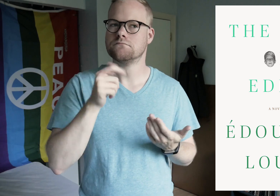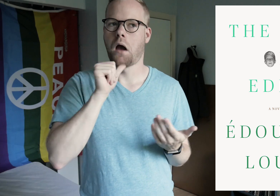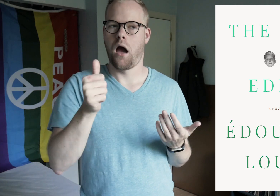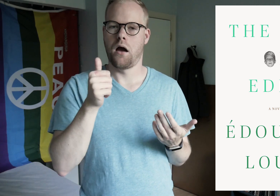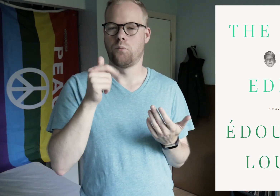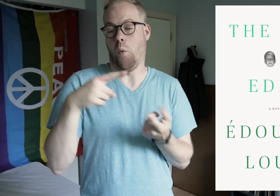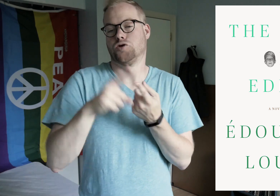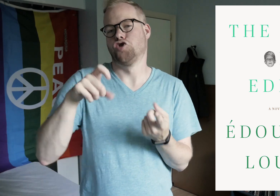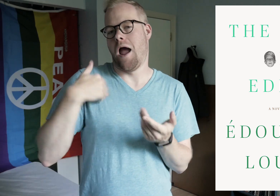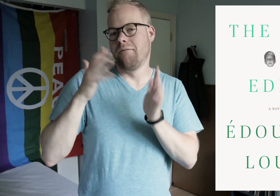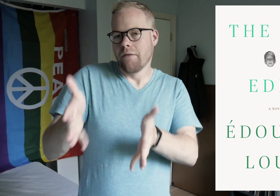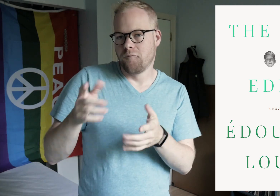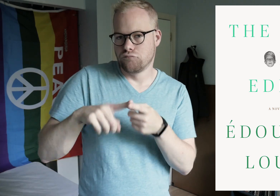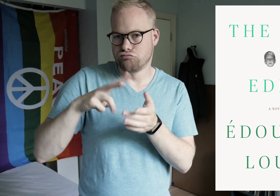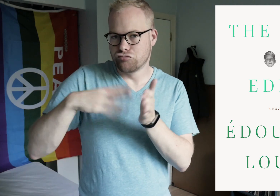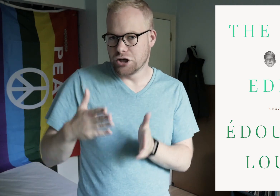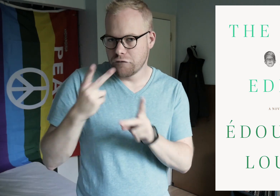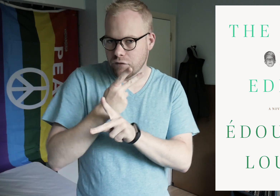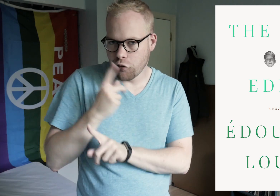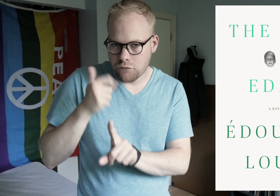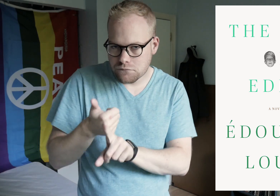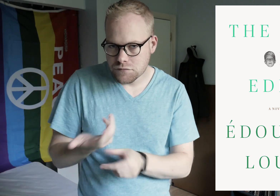when it should’ve been left up to the reader to figure out for themself.